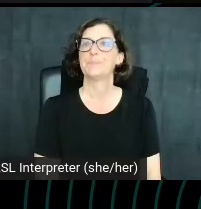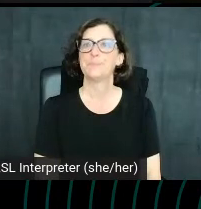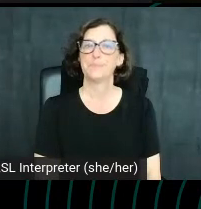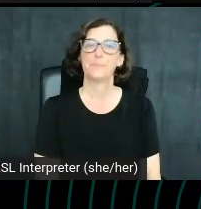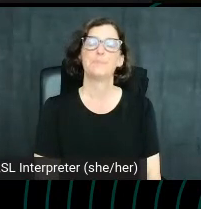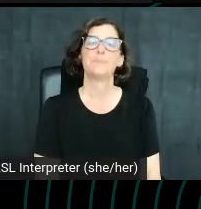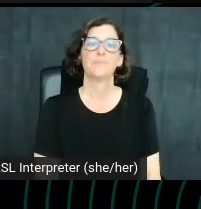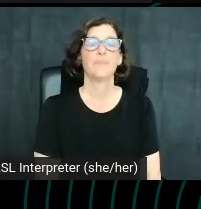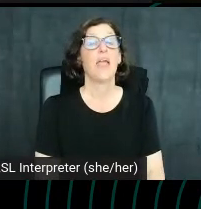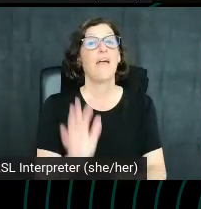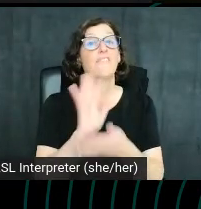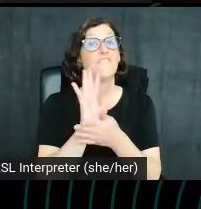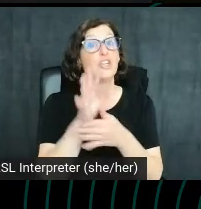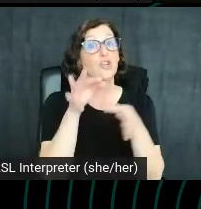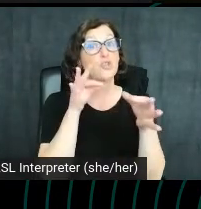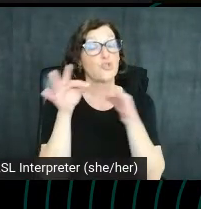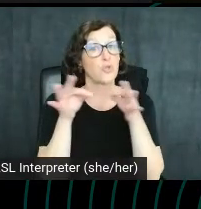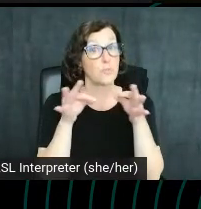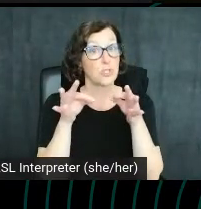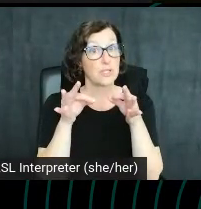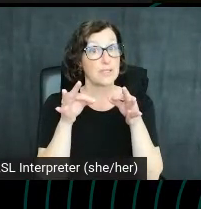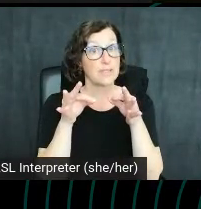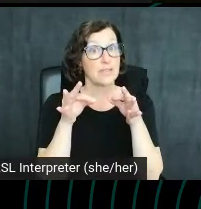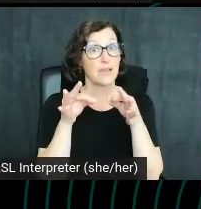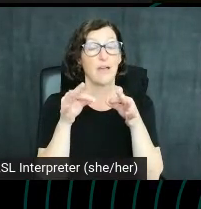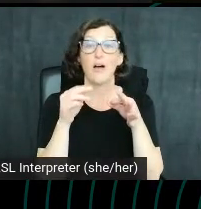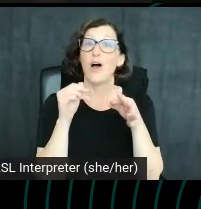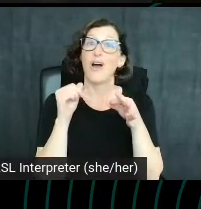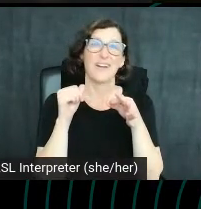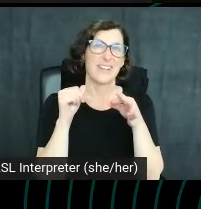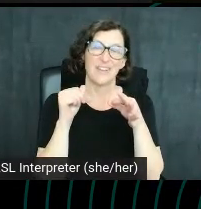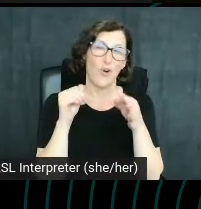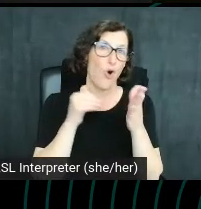Video descriptions are some of the most underutilized aspects of SEO